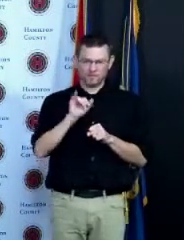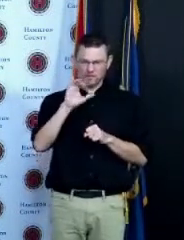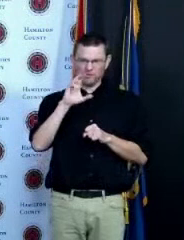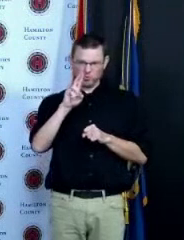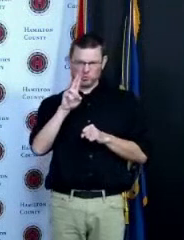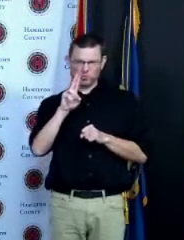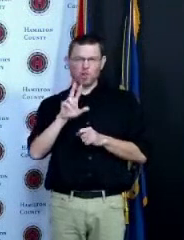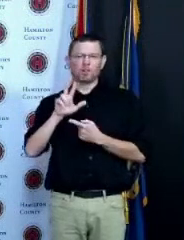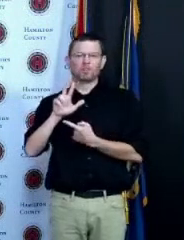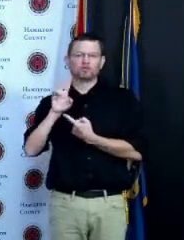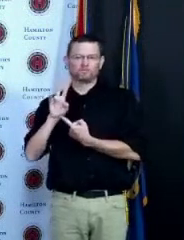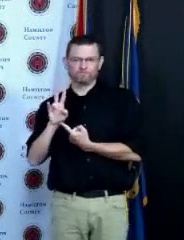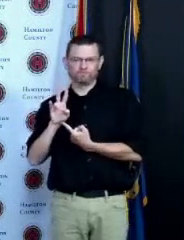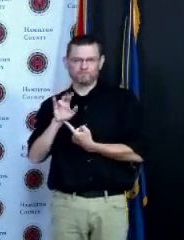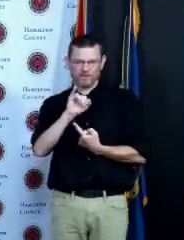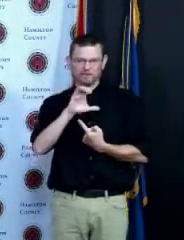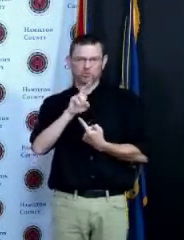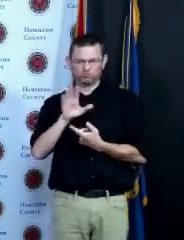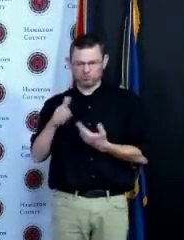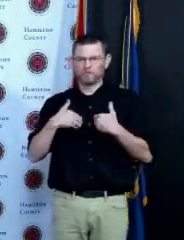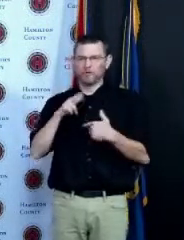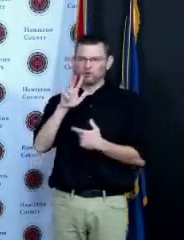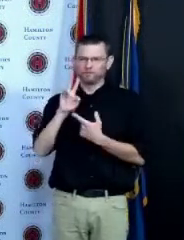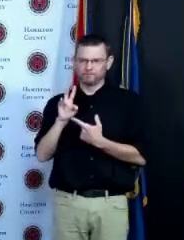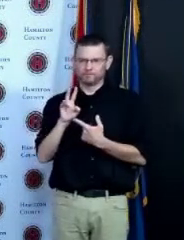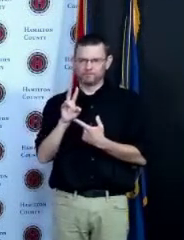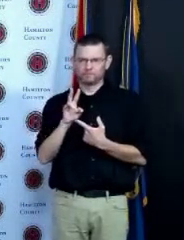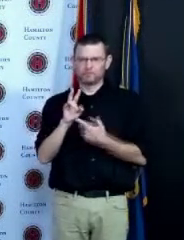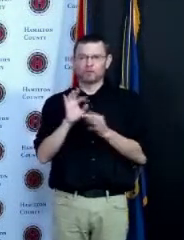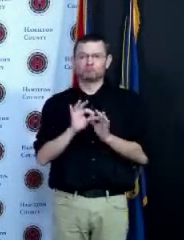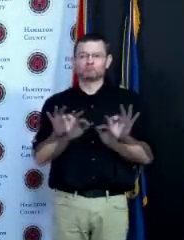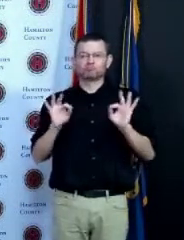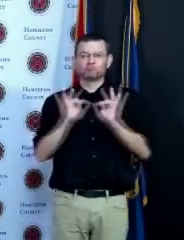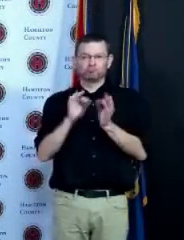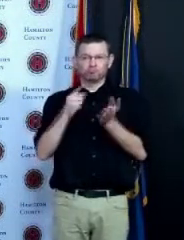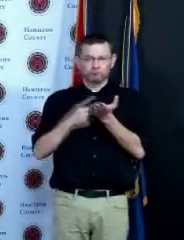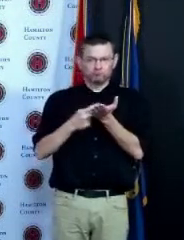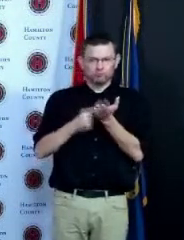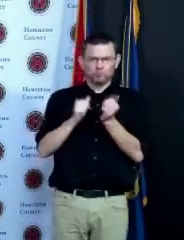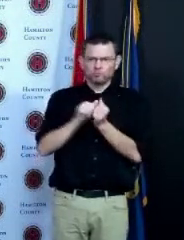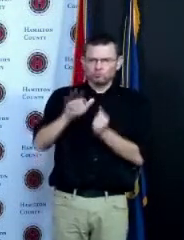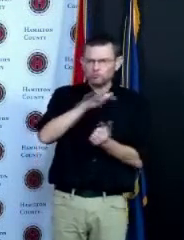this when talking with physicians is that pretty much none of these individuals have